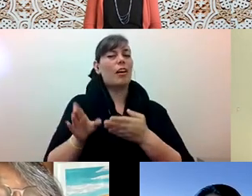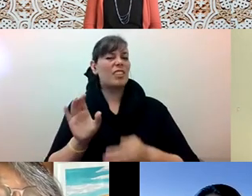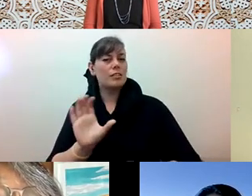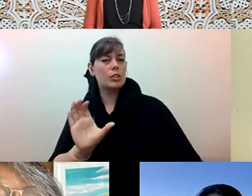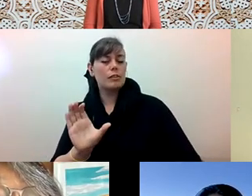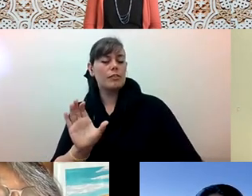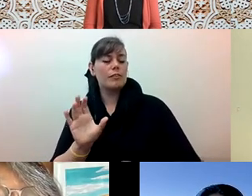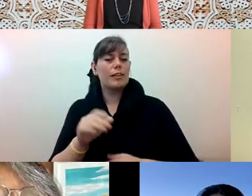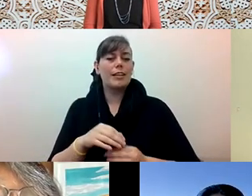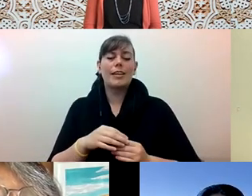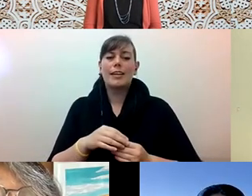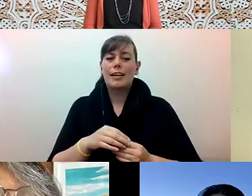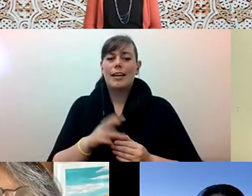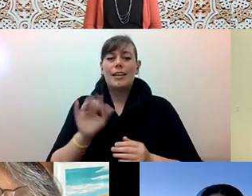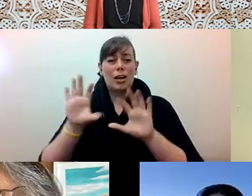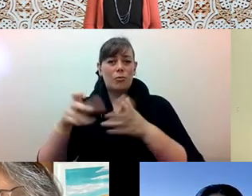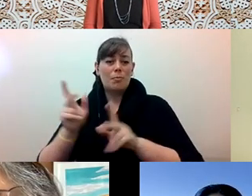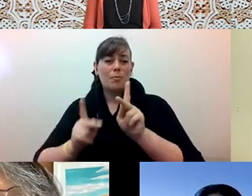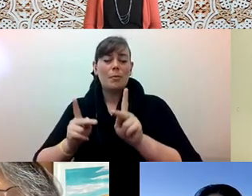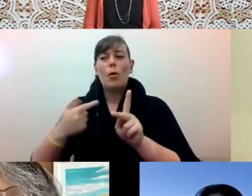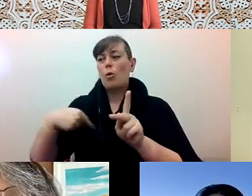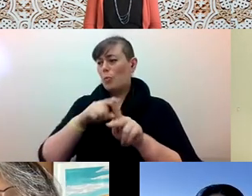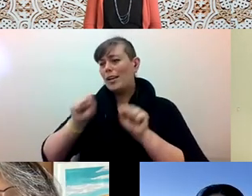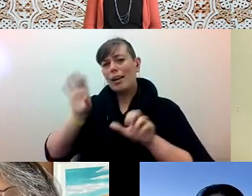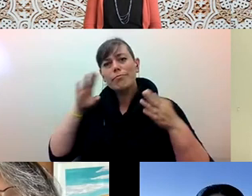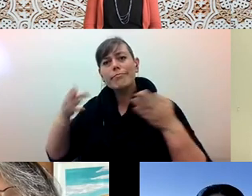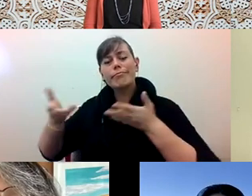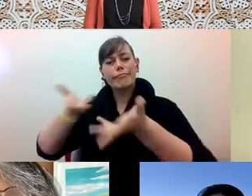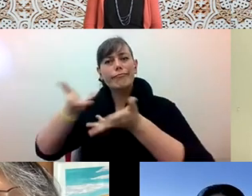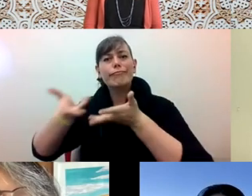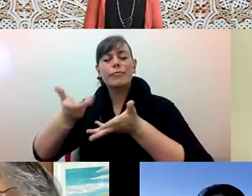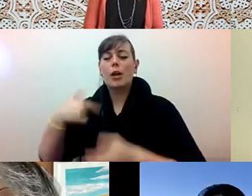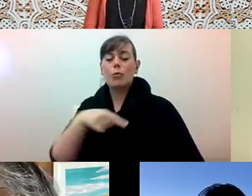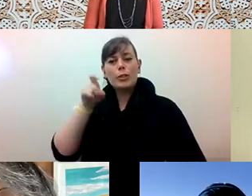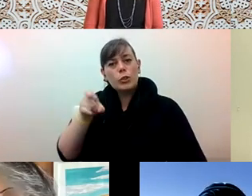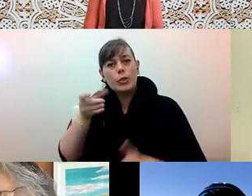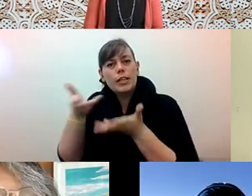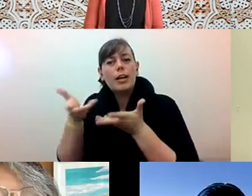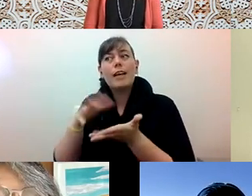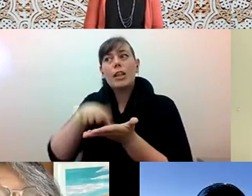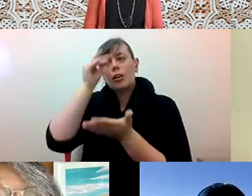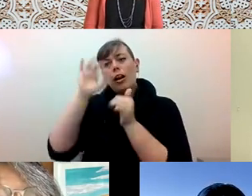Alex Tom he/him: I would just argue are people, we can talk to, and that we should talk to and learn to talk to and move.